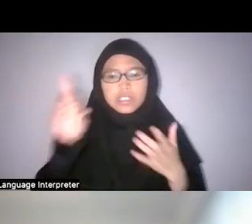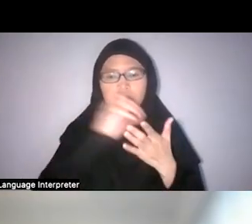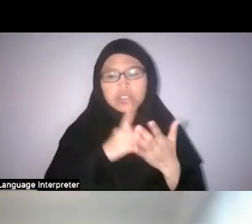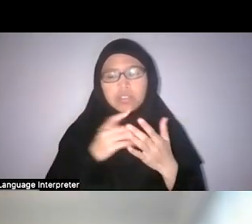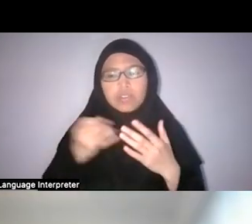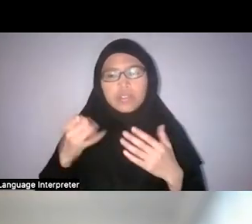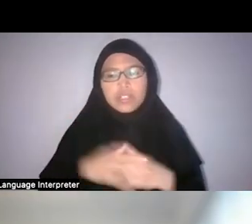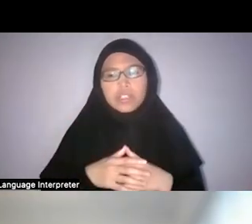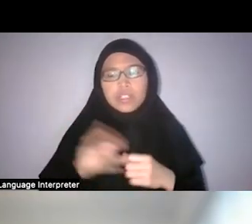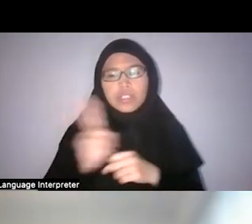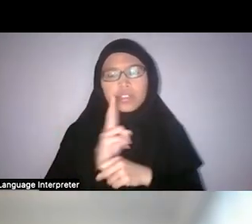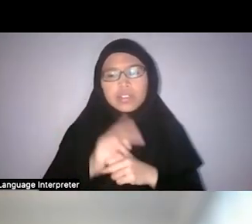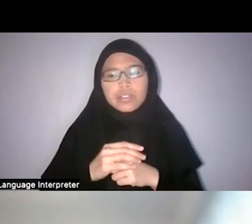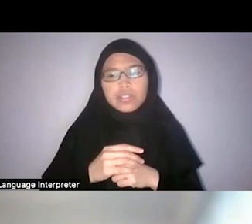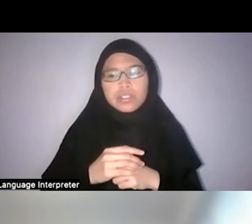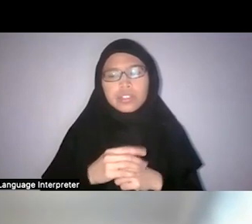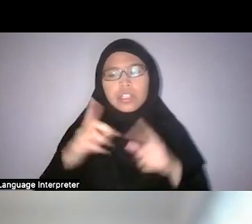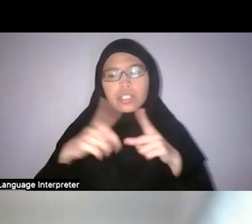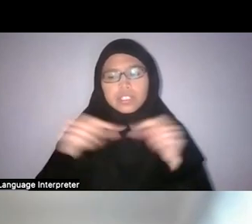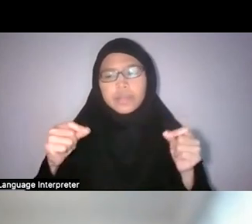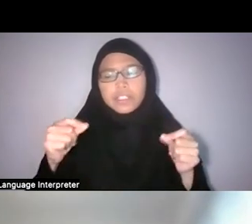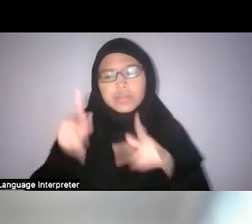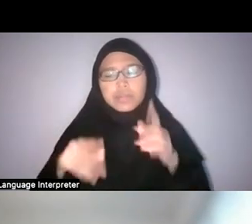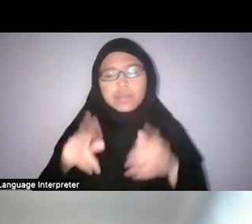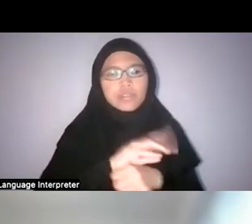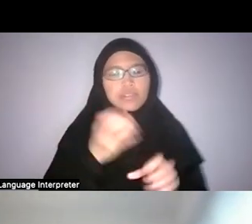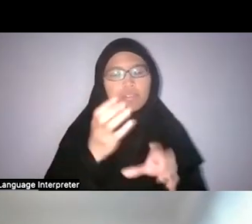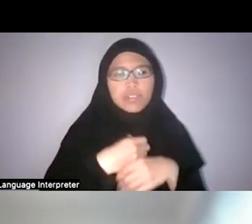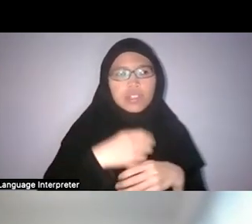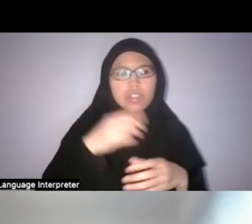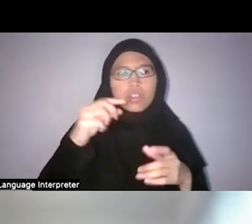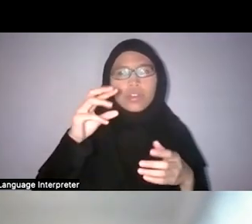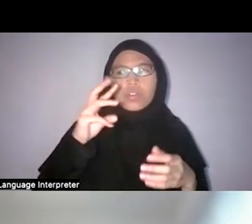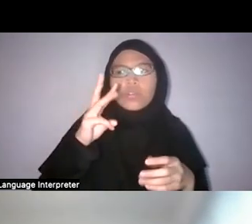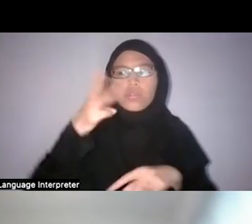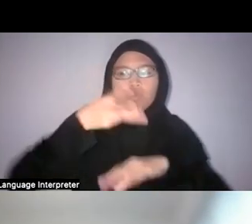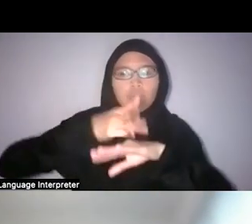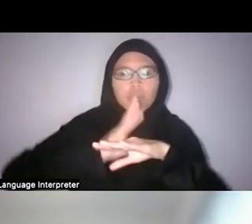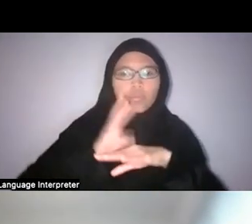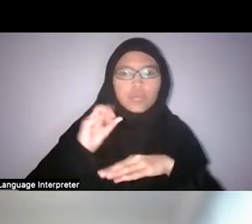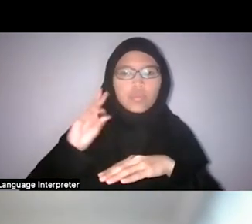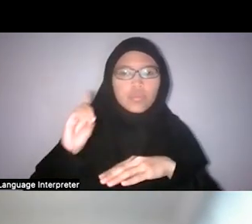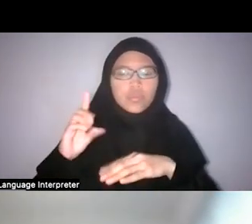to create woodblock prints to study the nature in Singapore.